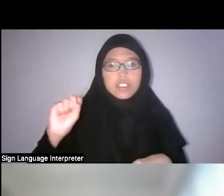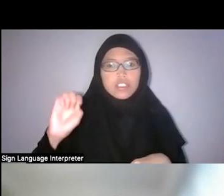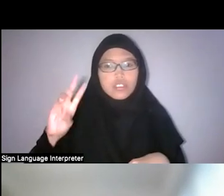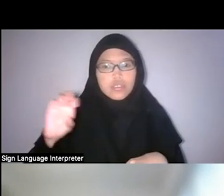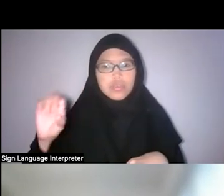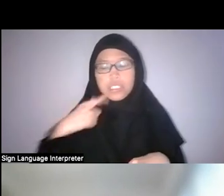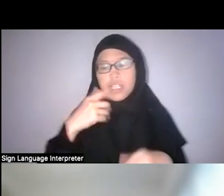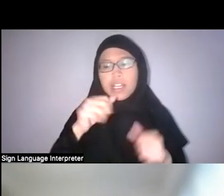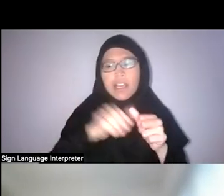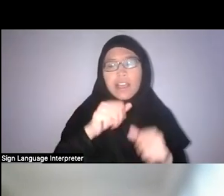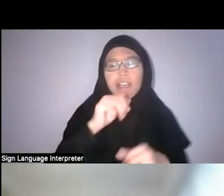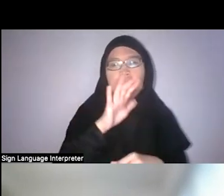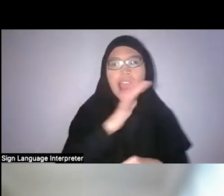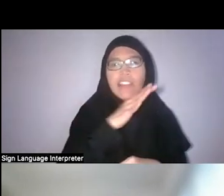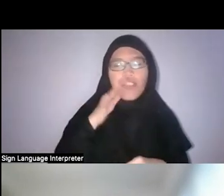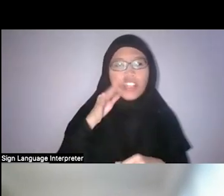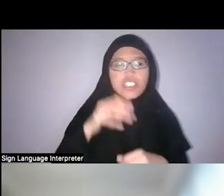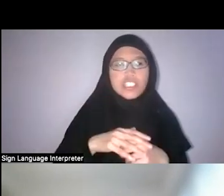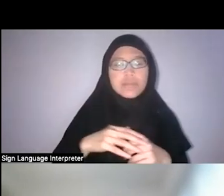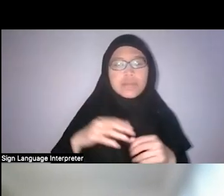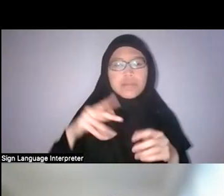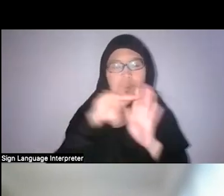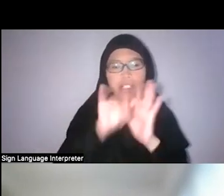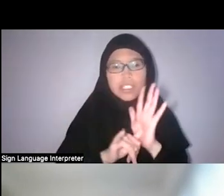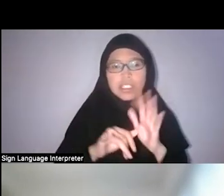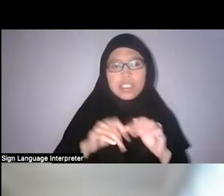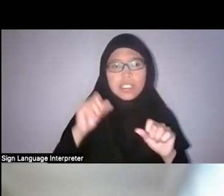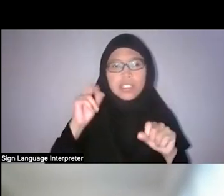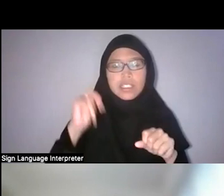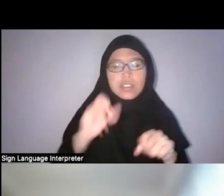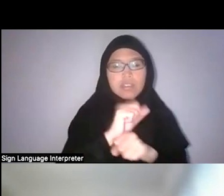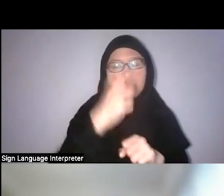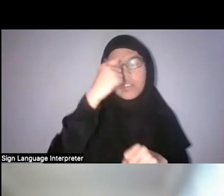because it was no longer Singapore’s aim to achieve self-sufficiency in primary produce.